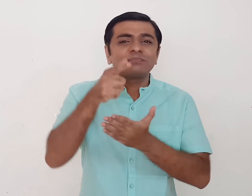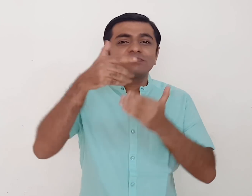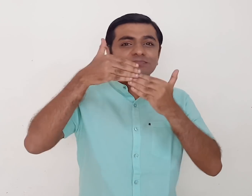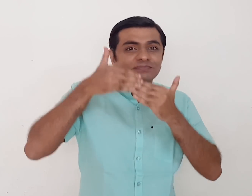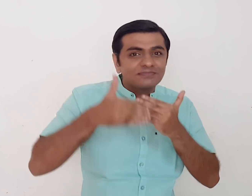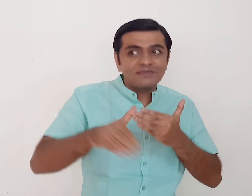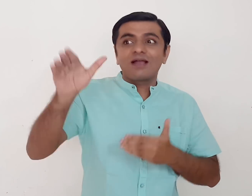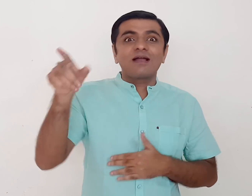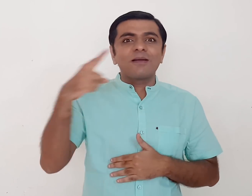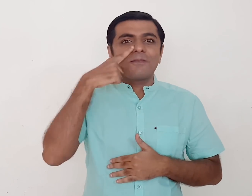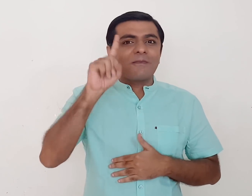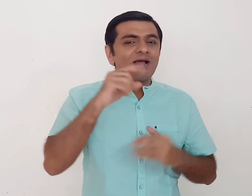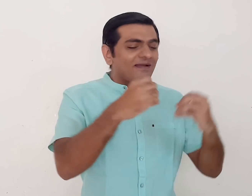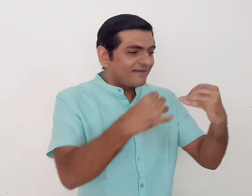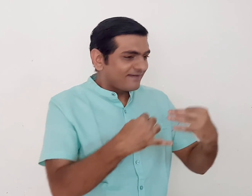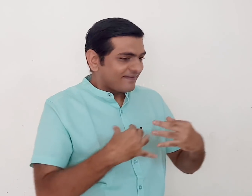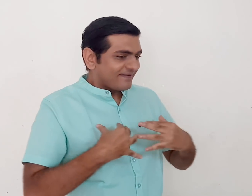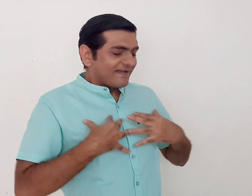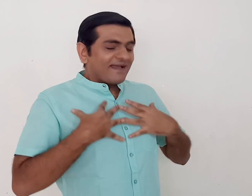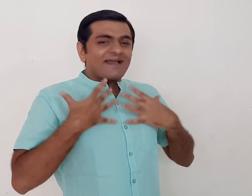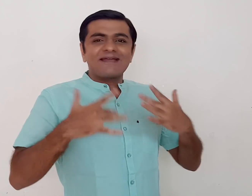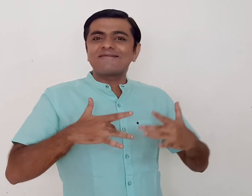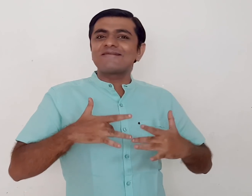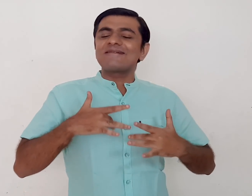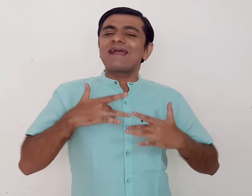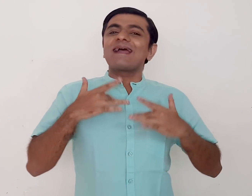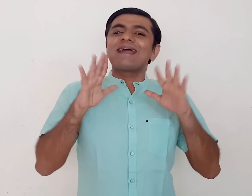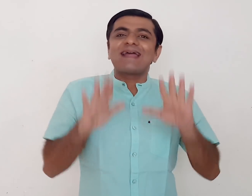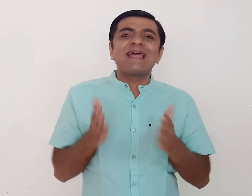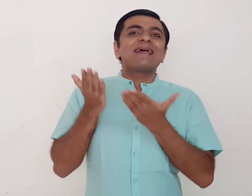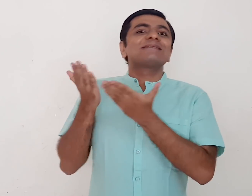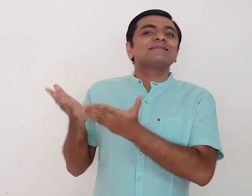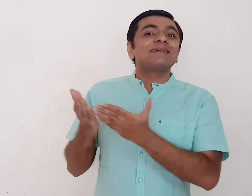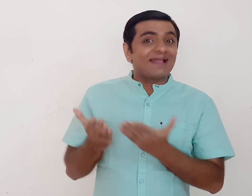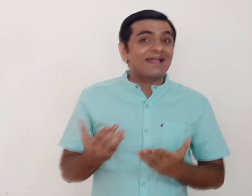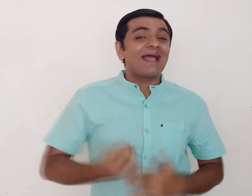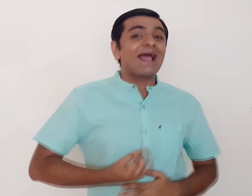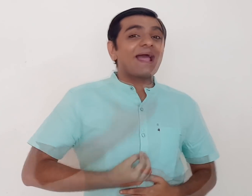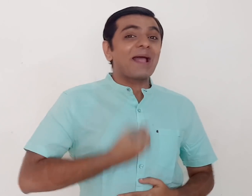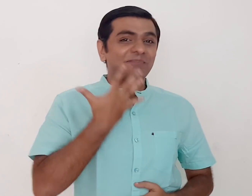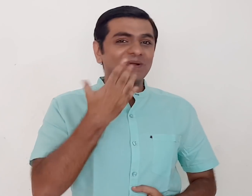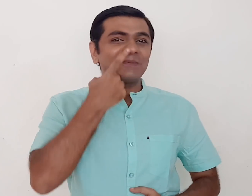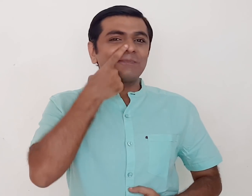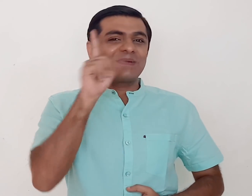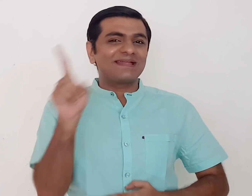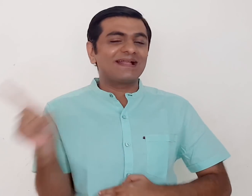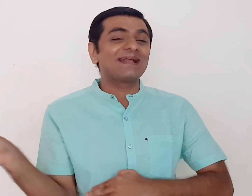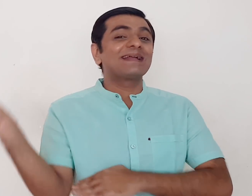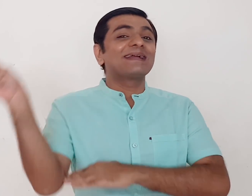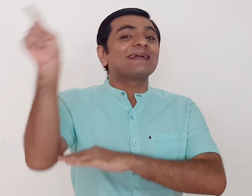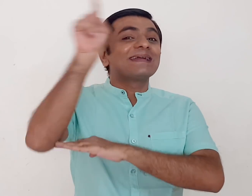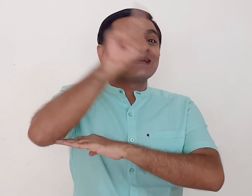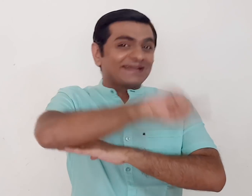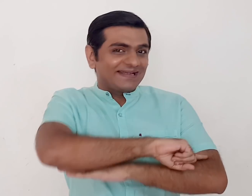Your mother will be very touched by this. Happy Mother's Day!